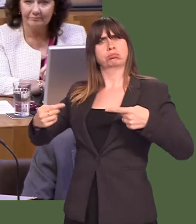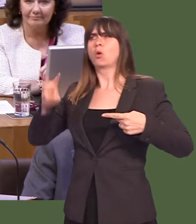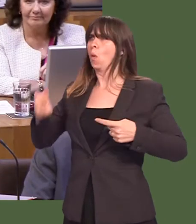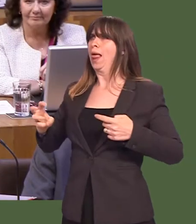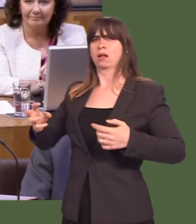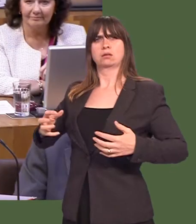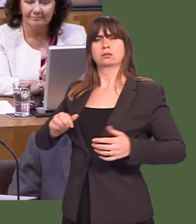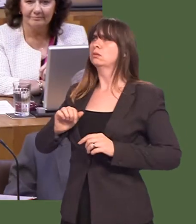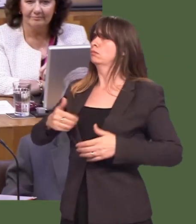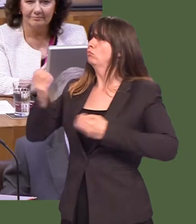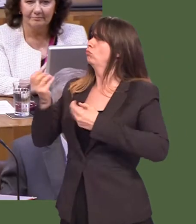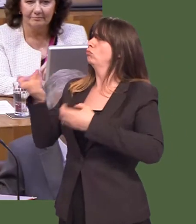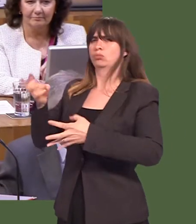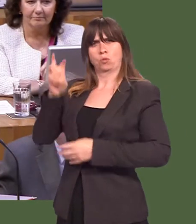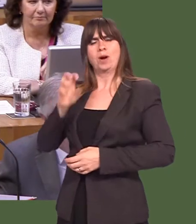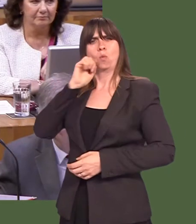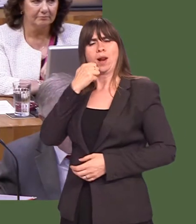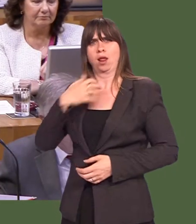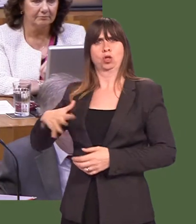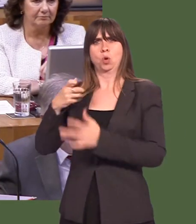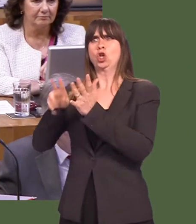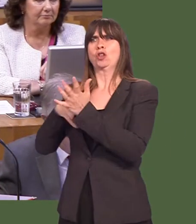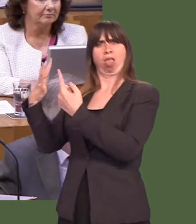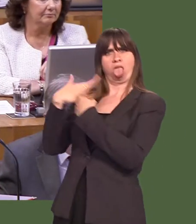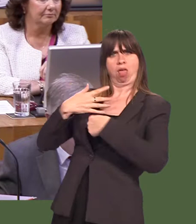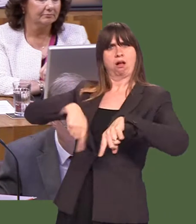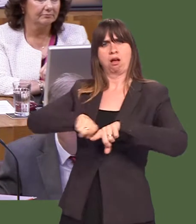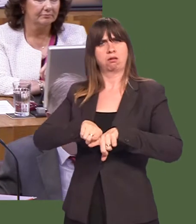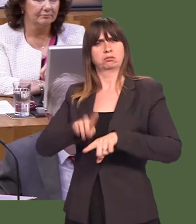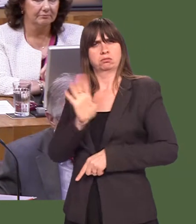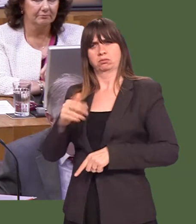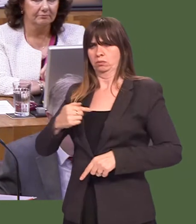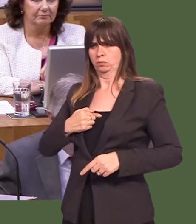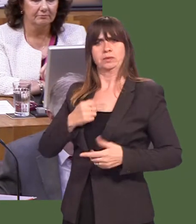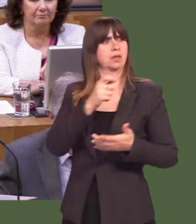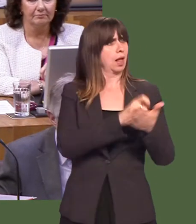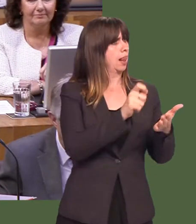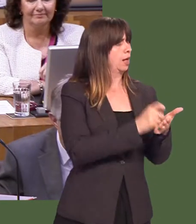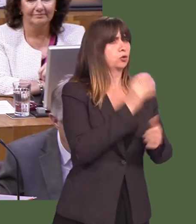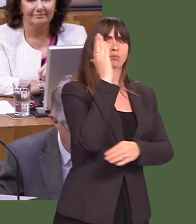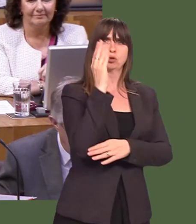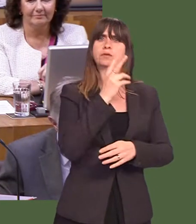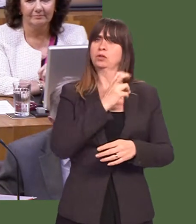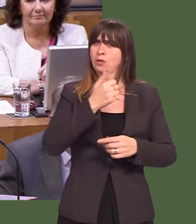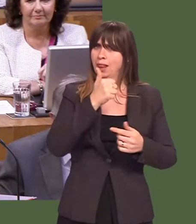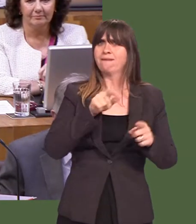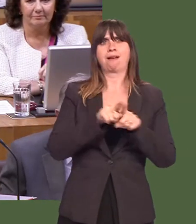We donít want to see a future Conservative Government walk all over Wales. And we have stood up for our people, as the election last year showed, and, indeed, in